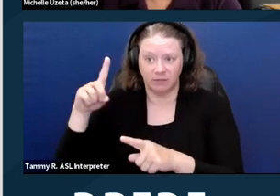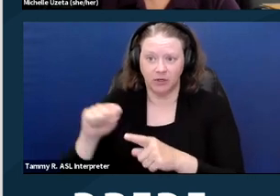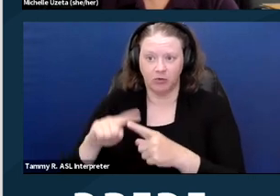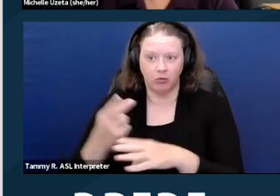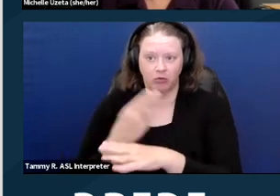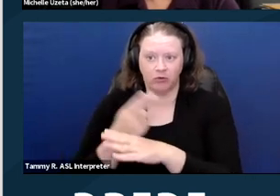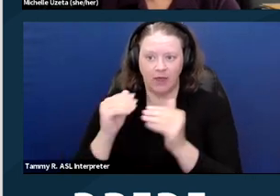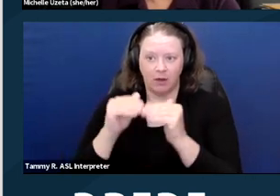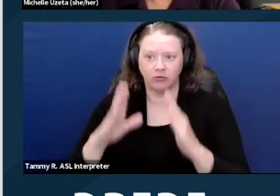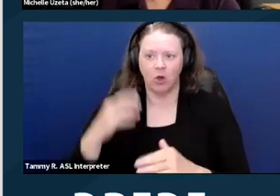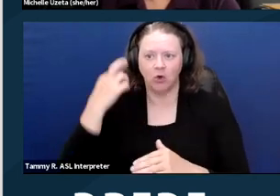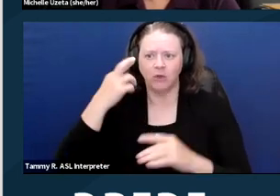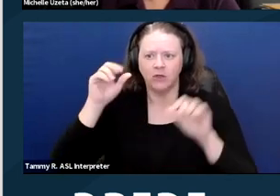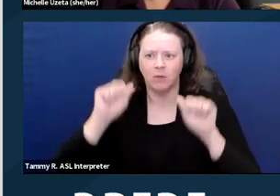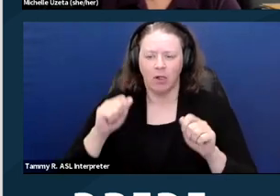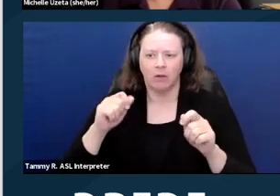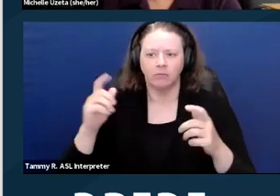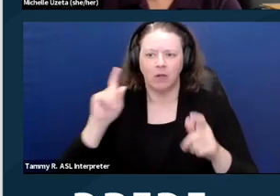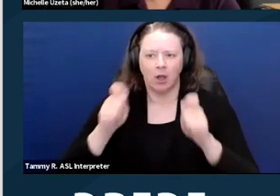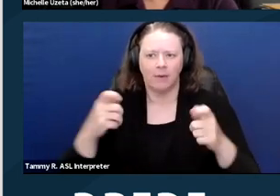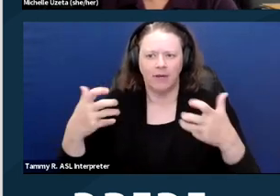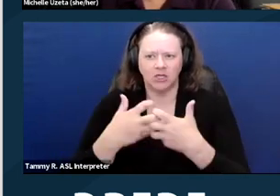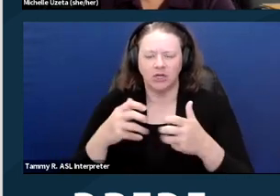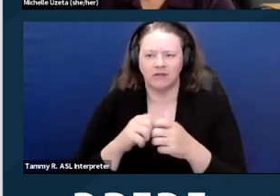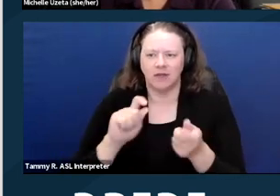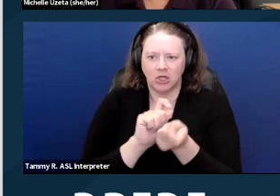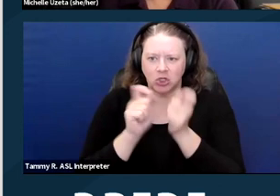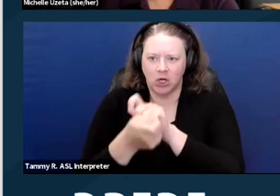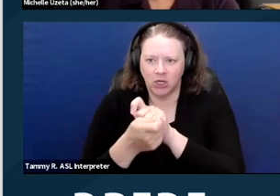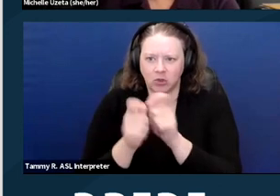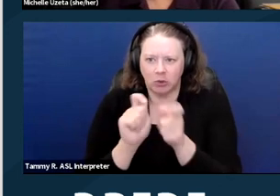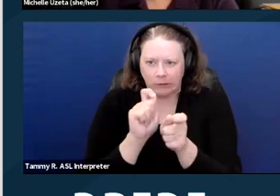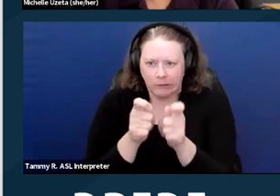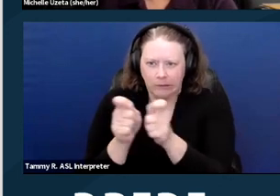is any kind of change or adjustment that is necessary to avoid discrimination.